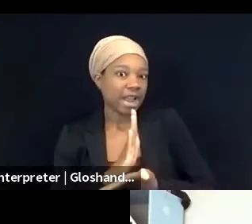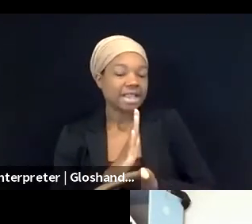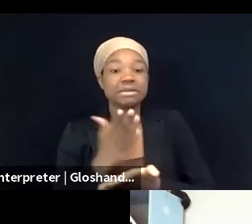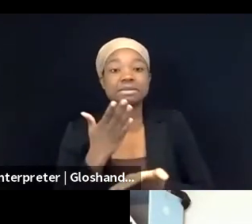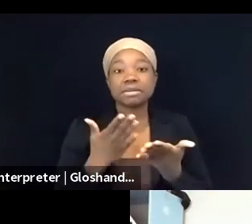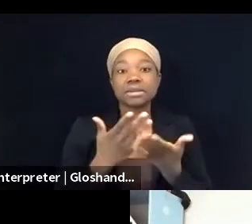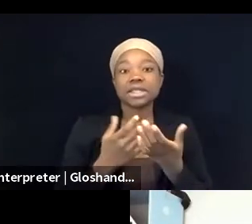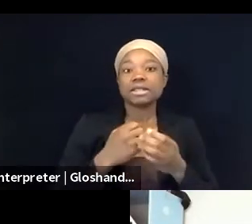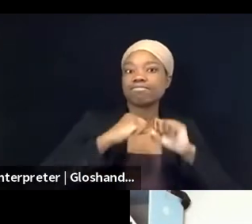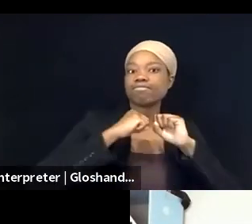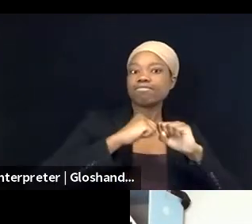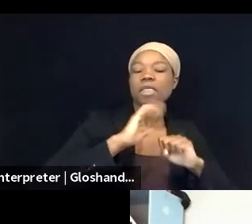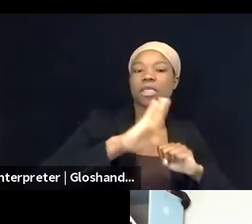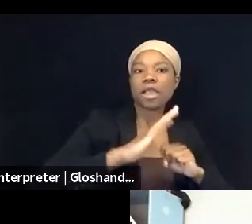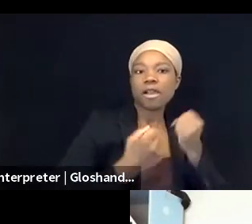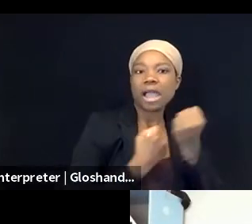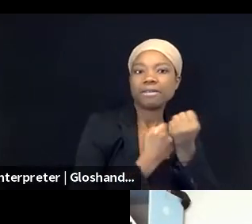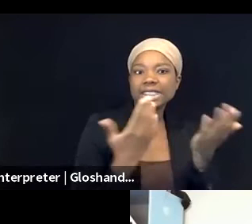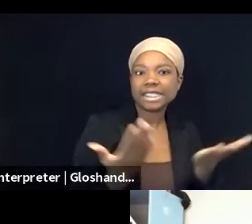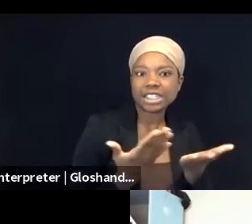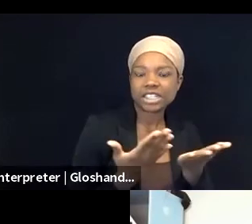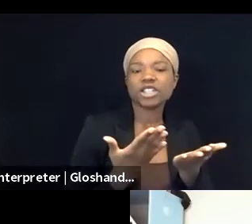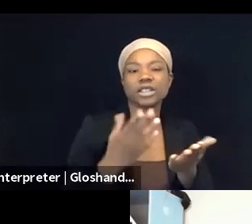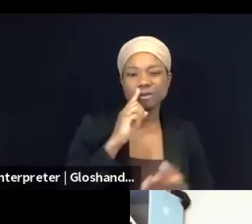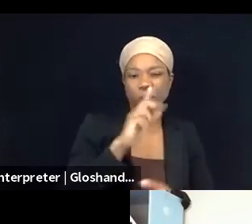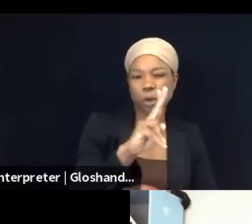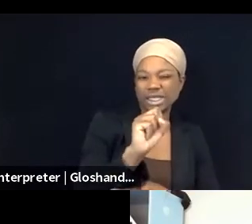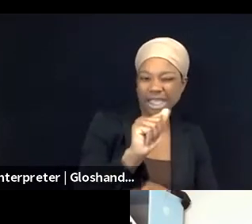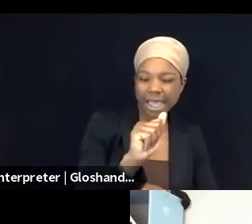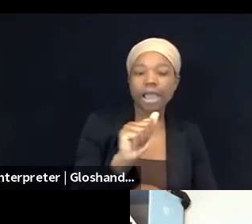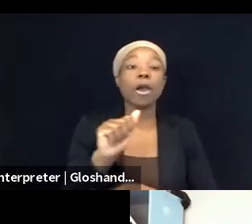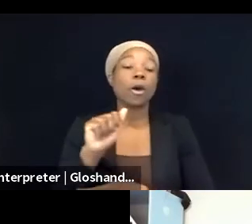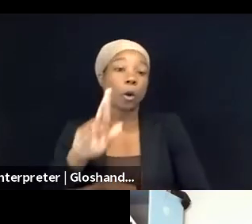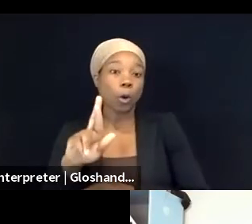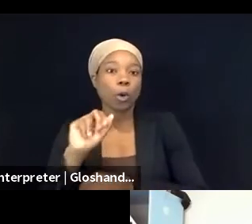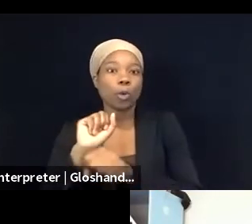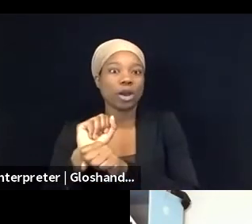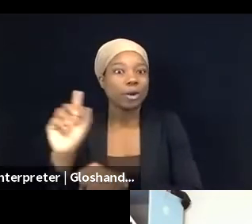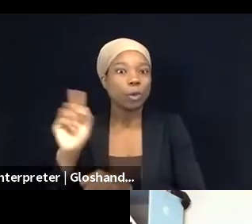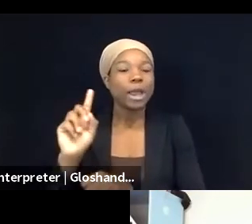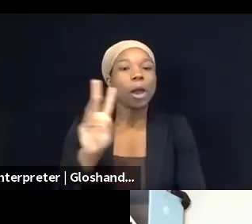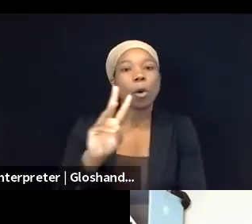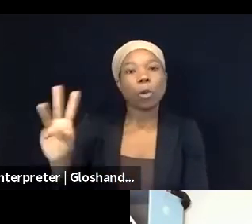or working with Palestinians, sort of on the ground in the West Bank, Gaza and in Israel.